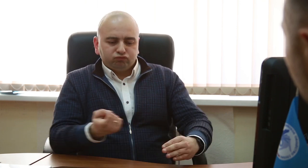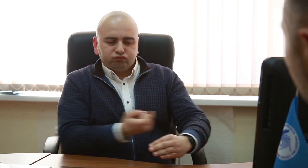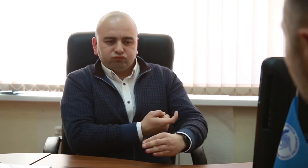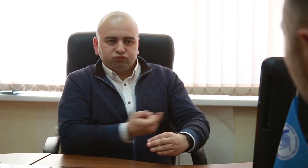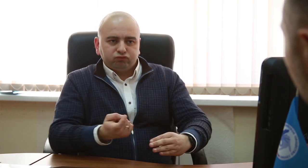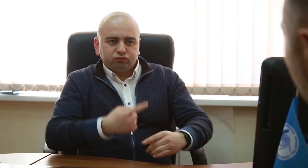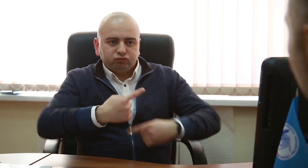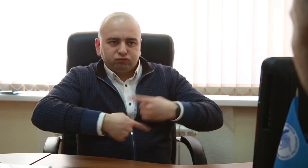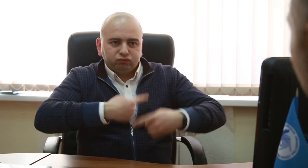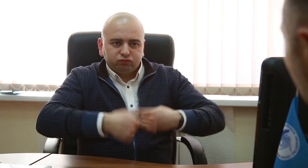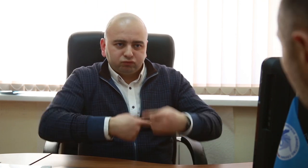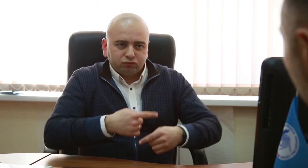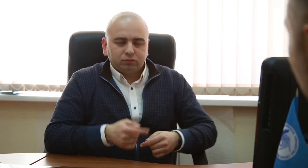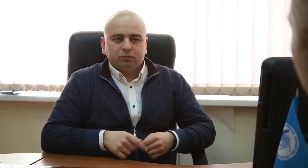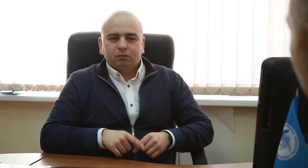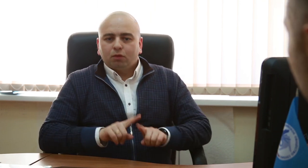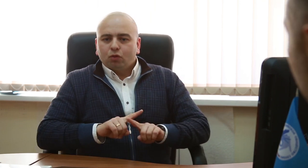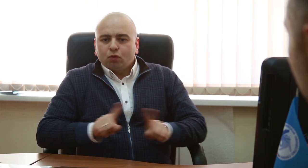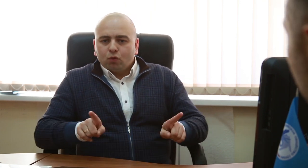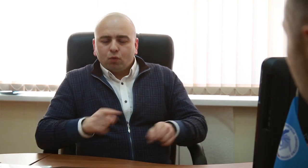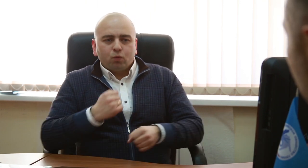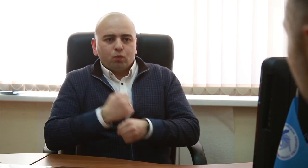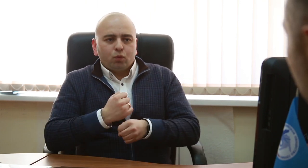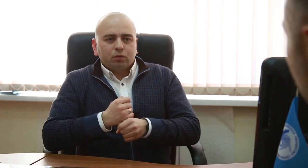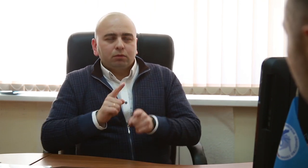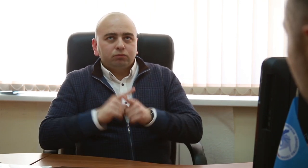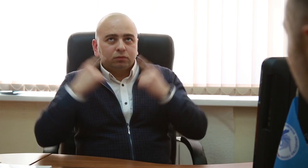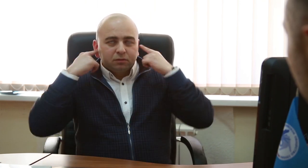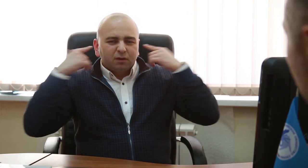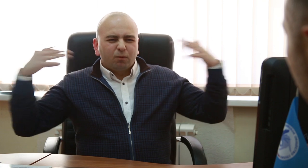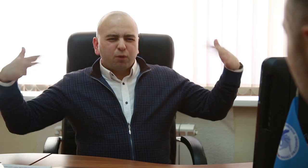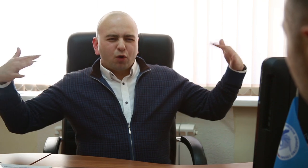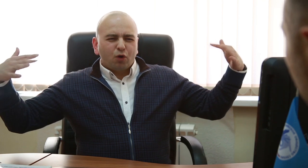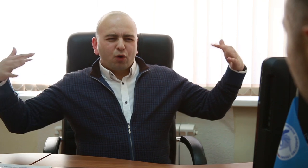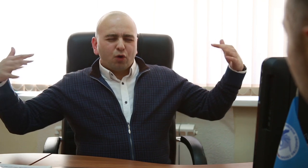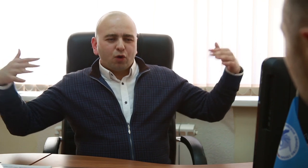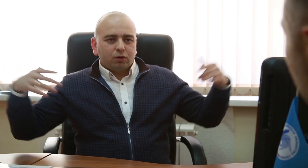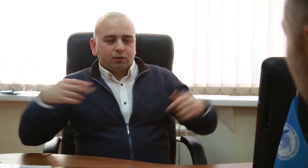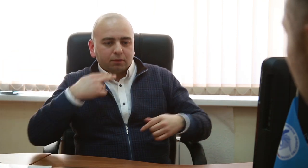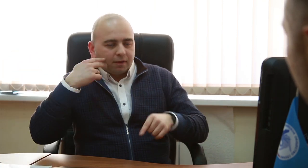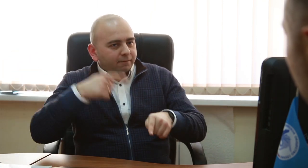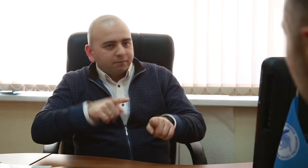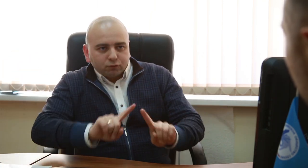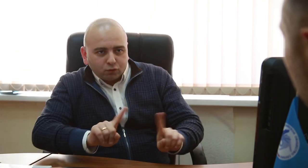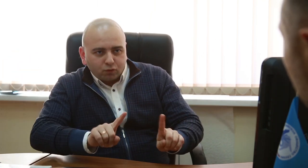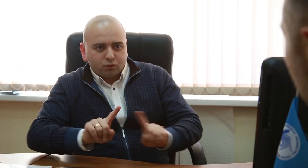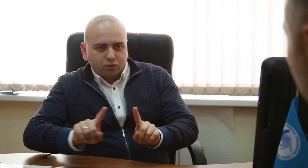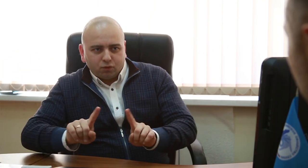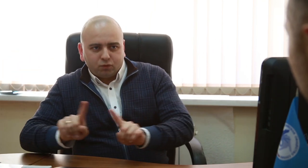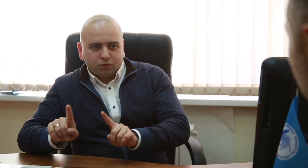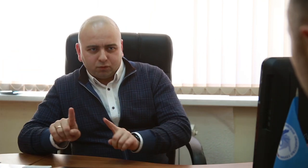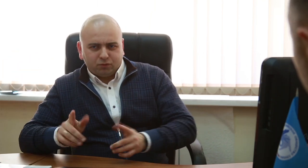or operate lathes, which would have put many Deaf people out of work. We are Deaf